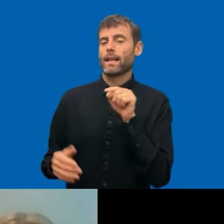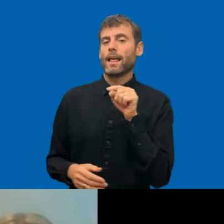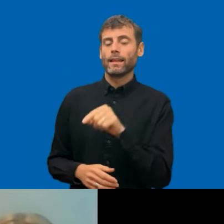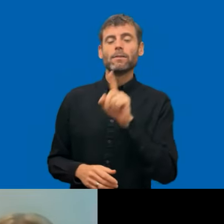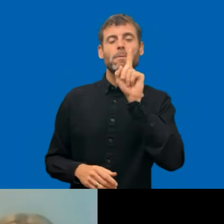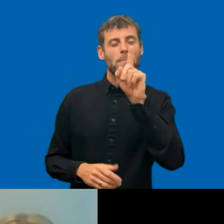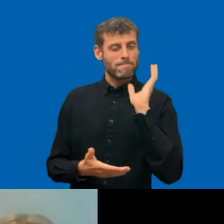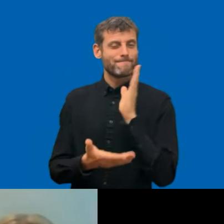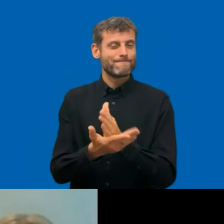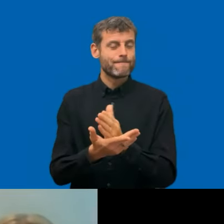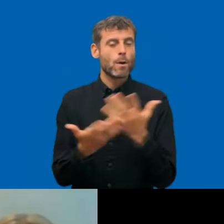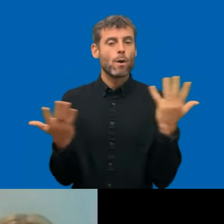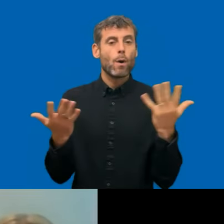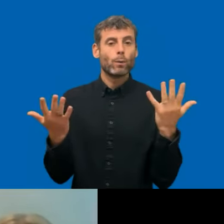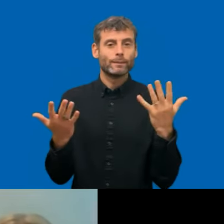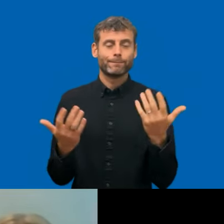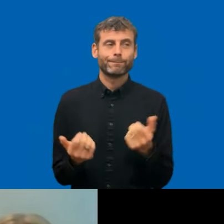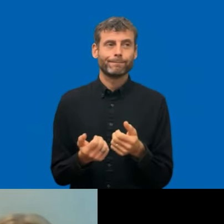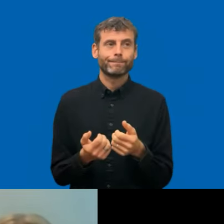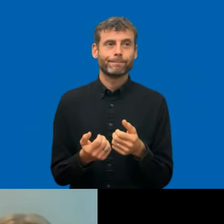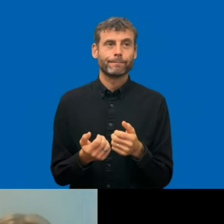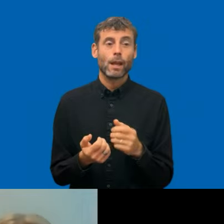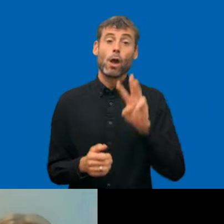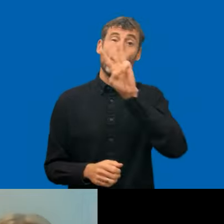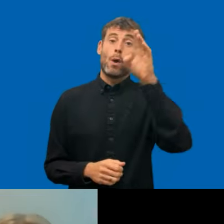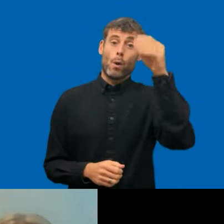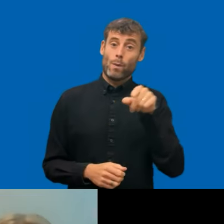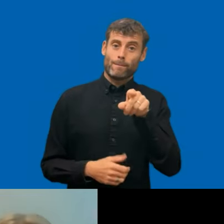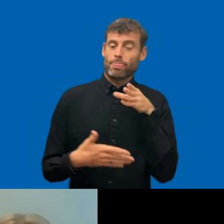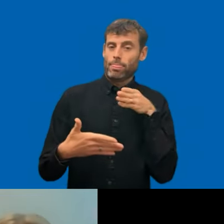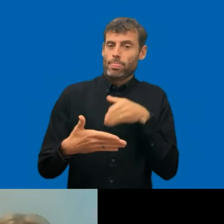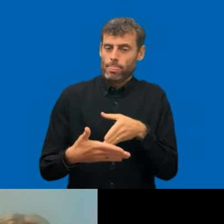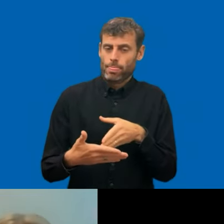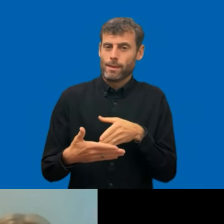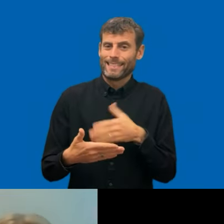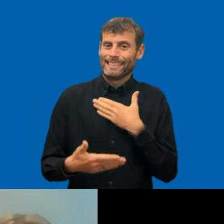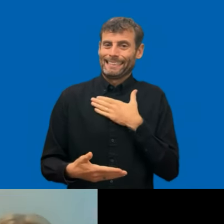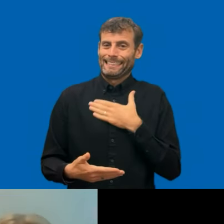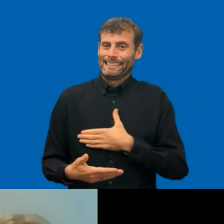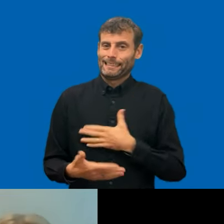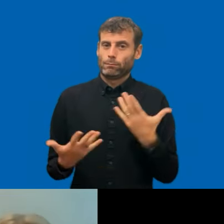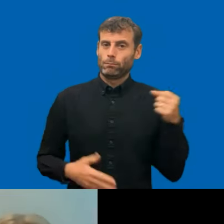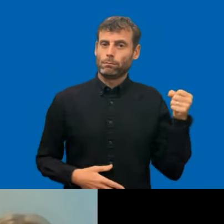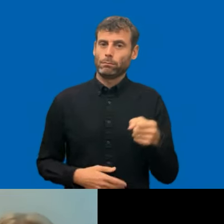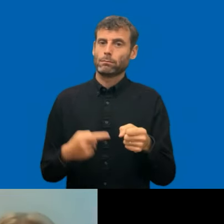And I also ask Michael from Germany about this. So what was the response in general,